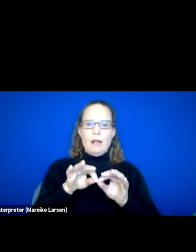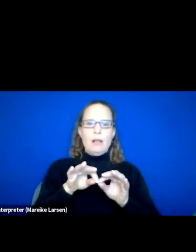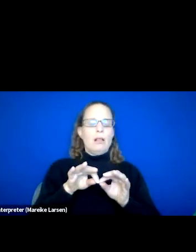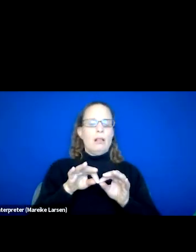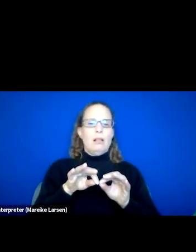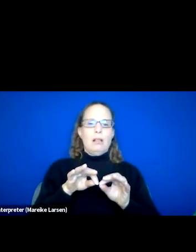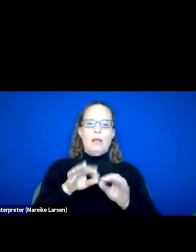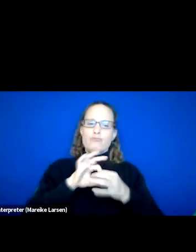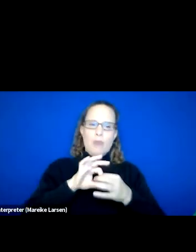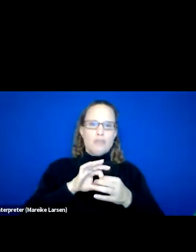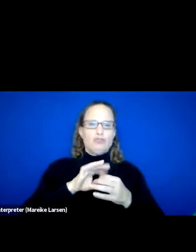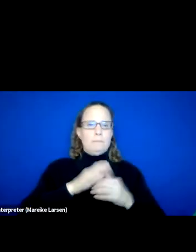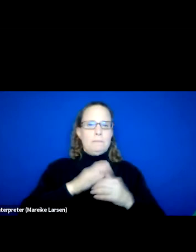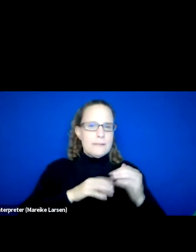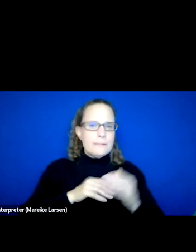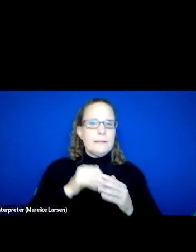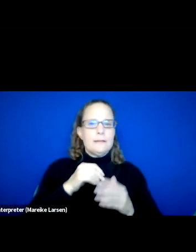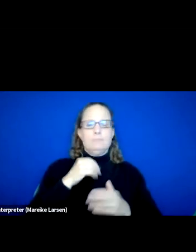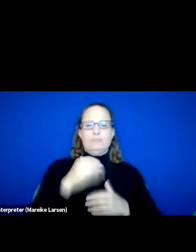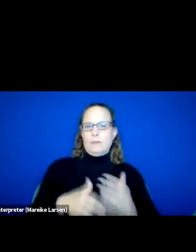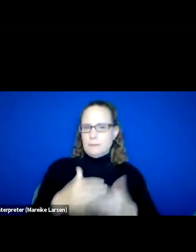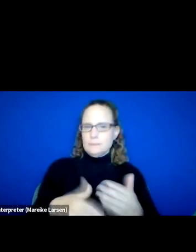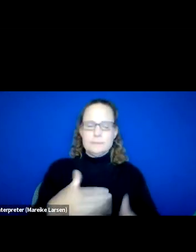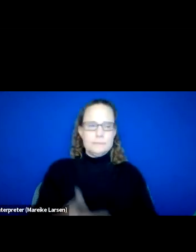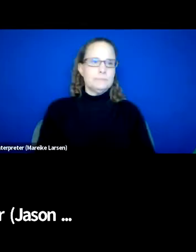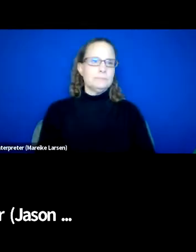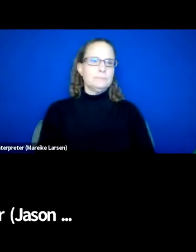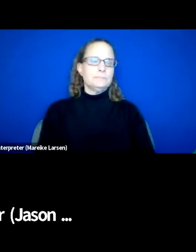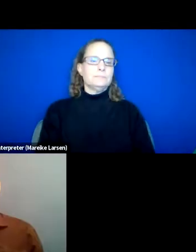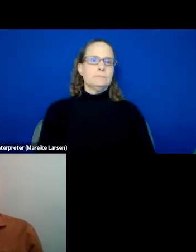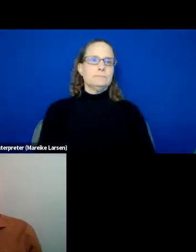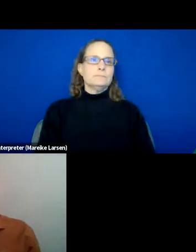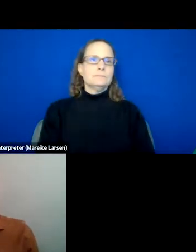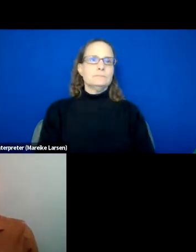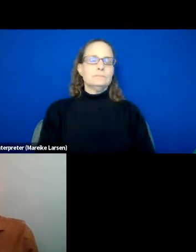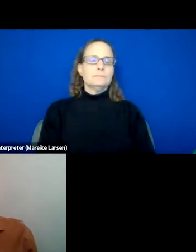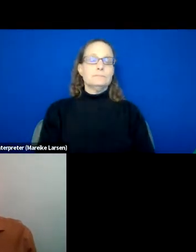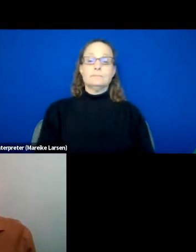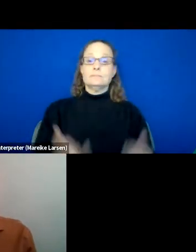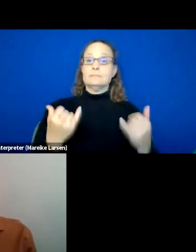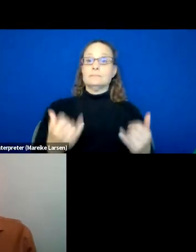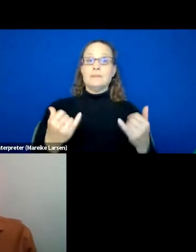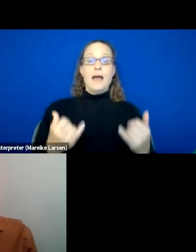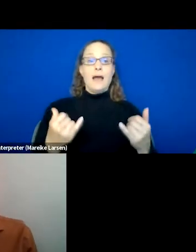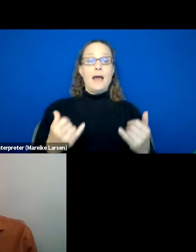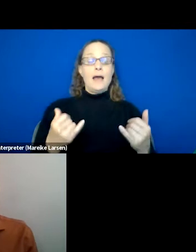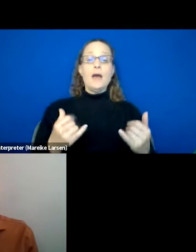that will help us with this process are even more important. And so with that, we can to the next slide.